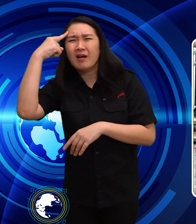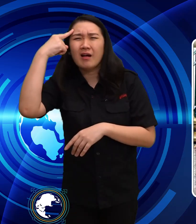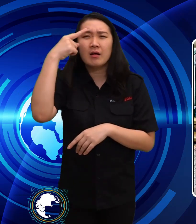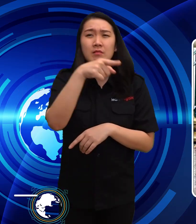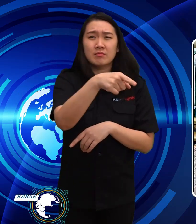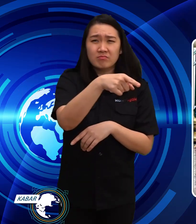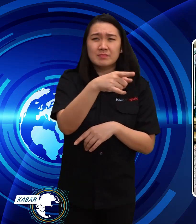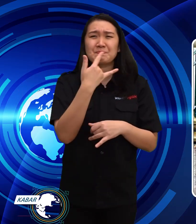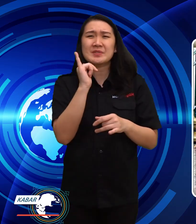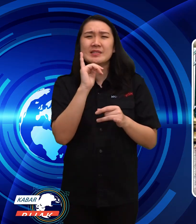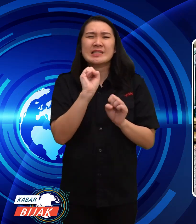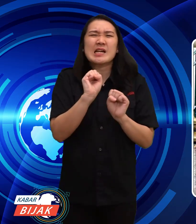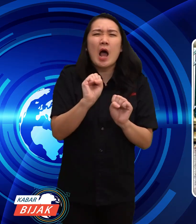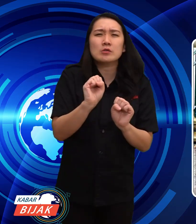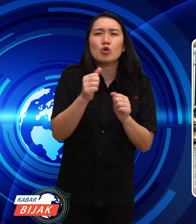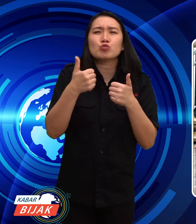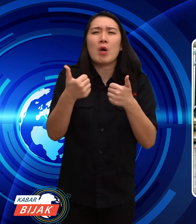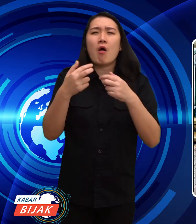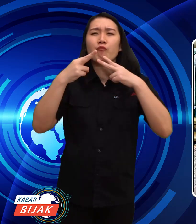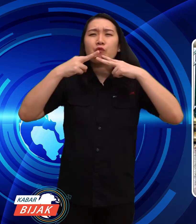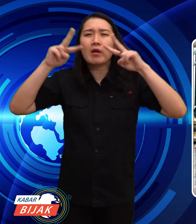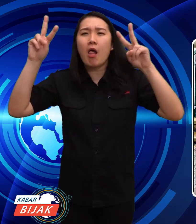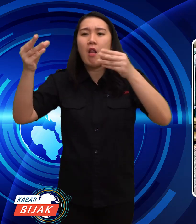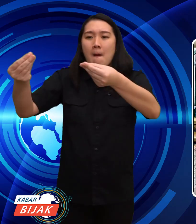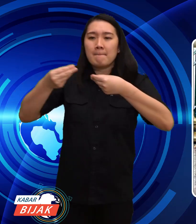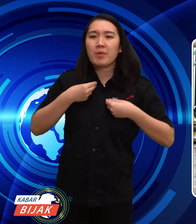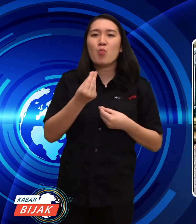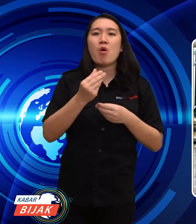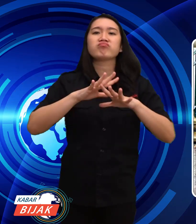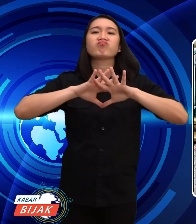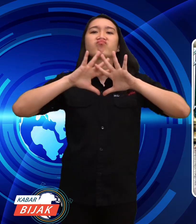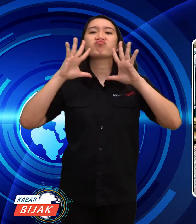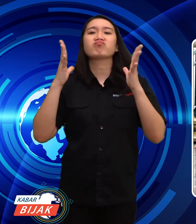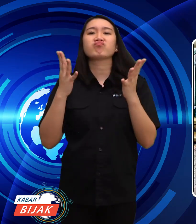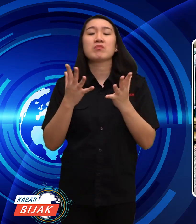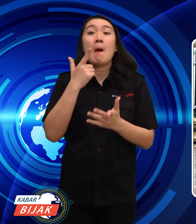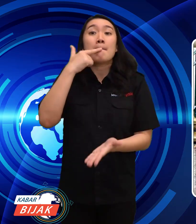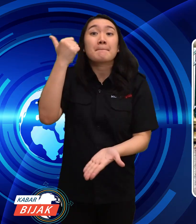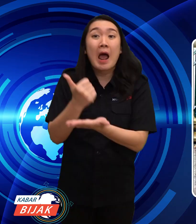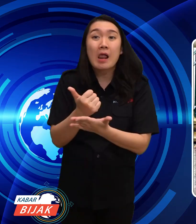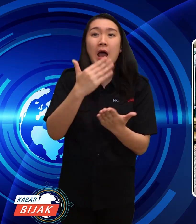Elon thought Halli was purposely making it viral and Halli would make a lot of money.